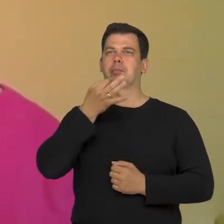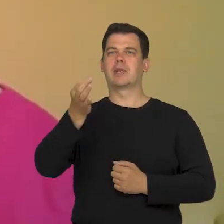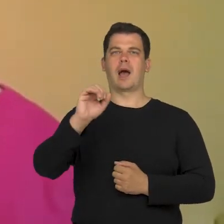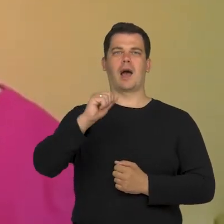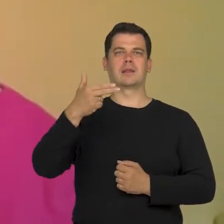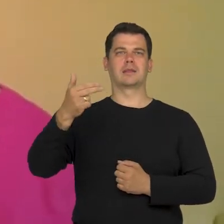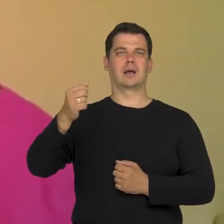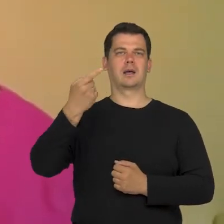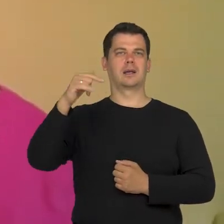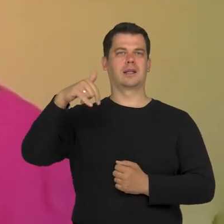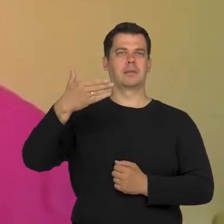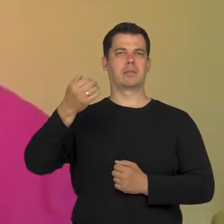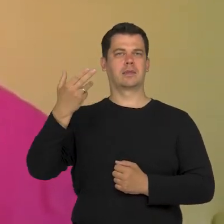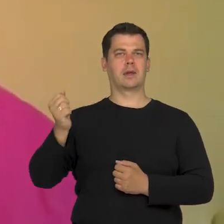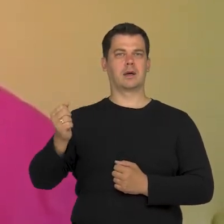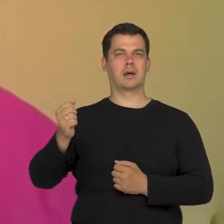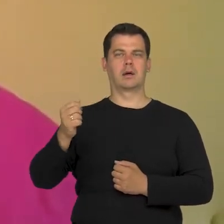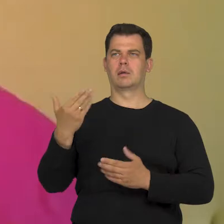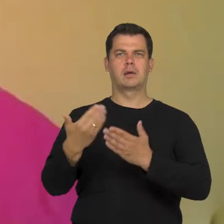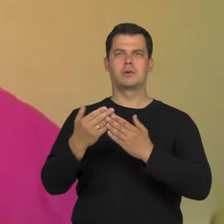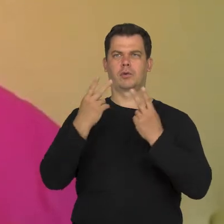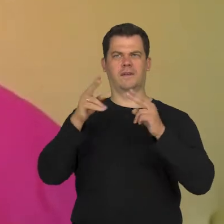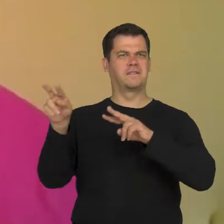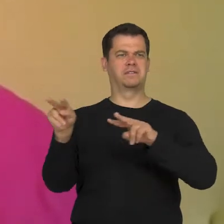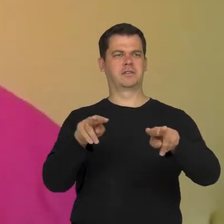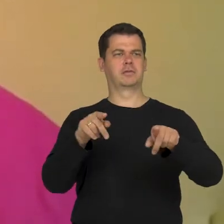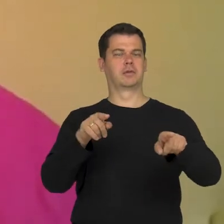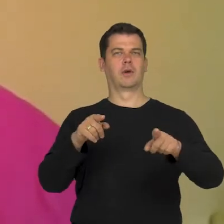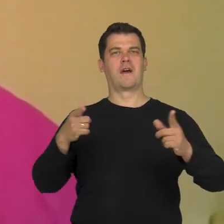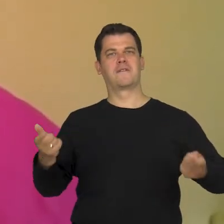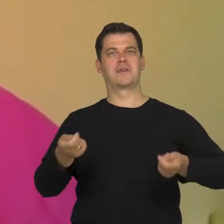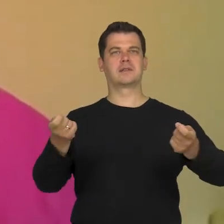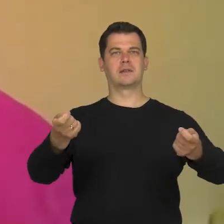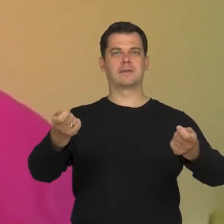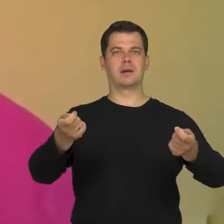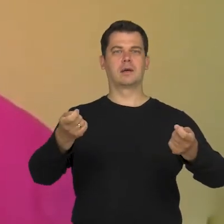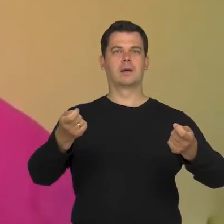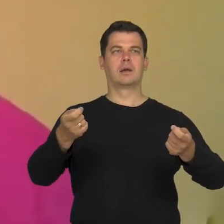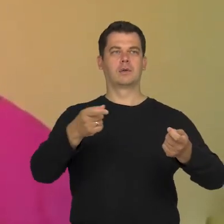Why is it suddenly acceptable for people with disabilities